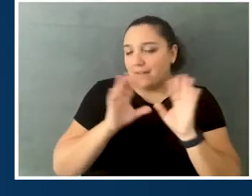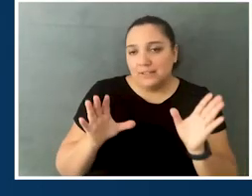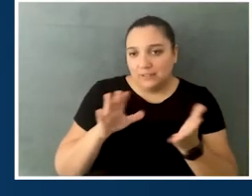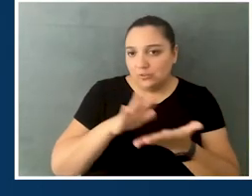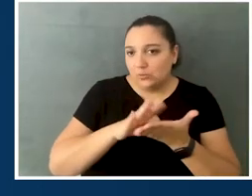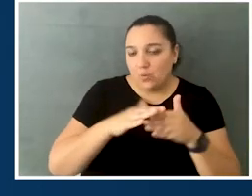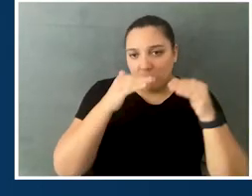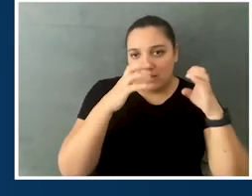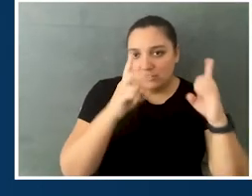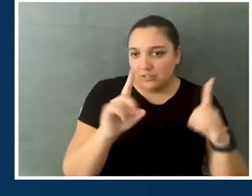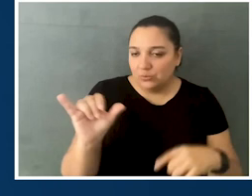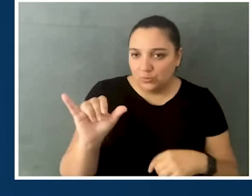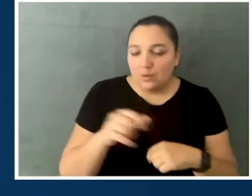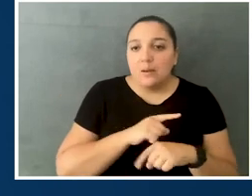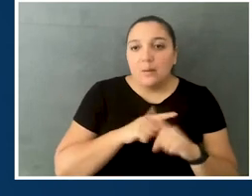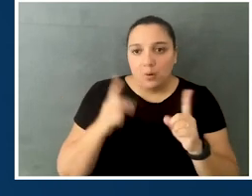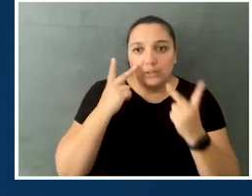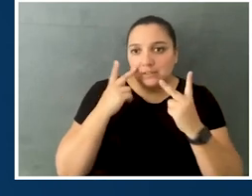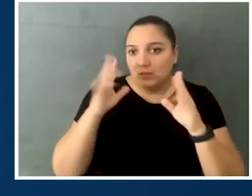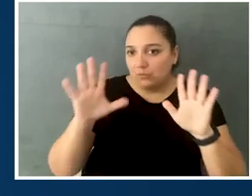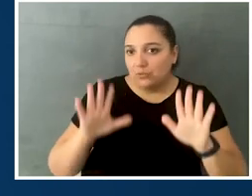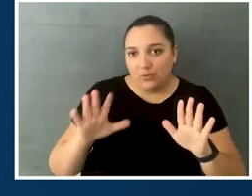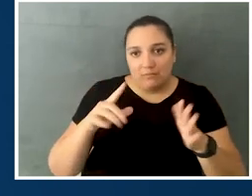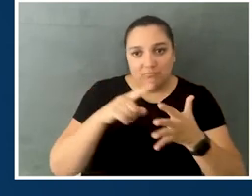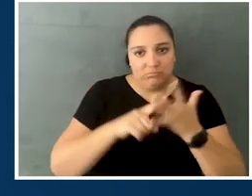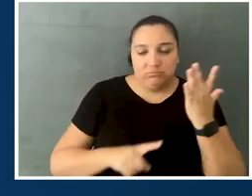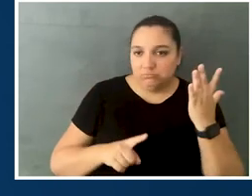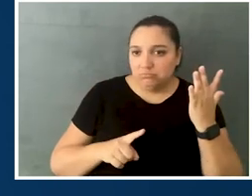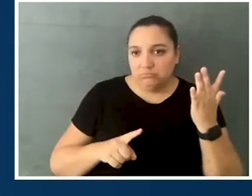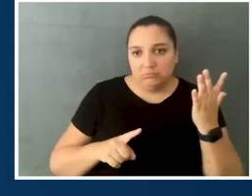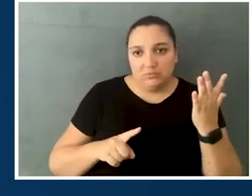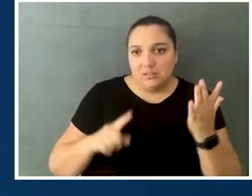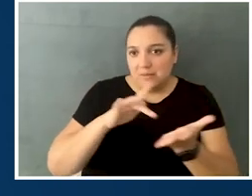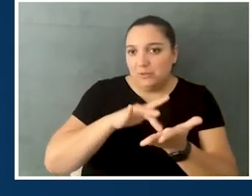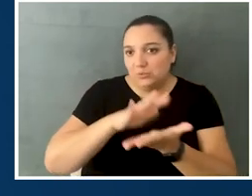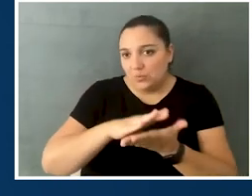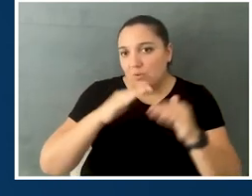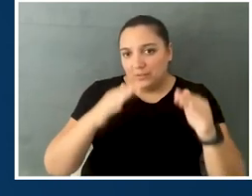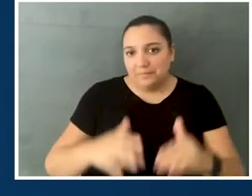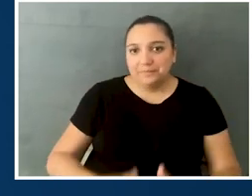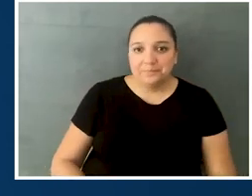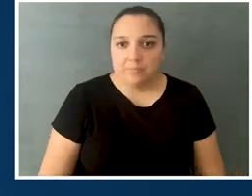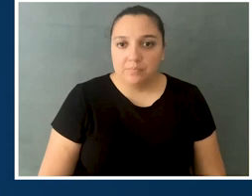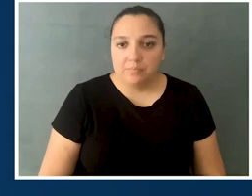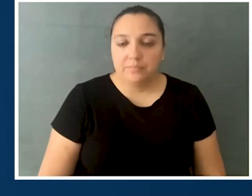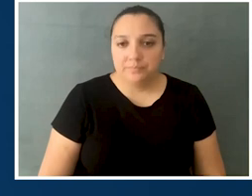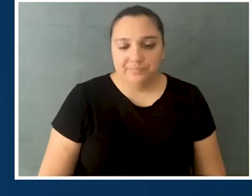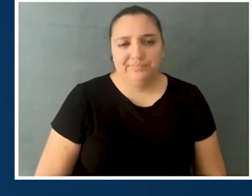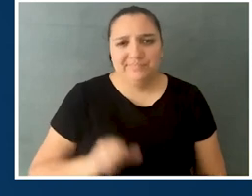and, obviously, students in higher ed as well, but we really do see some really great things from students in middle school and higher ed.